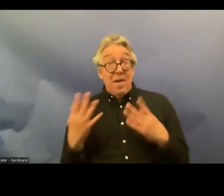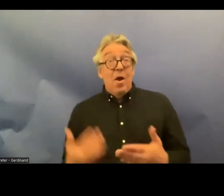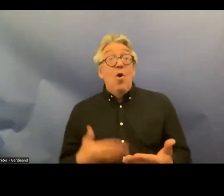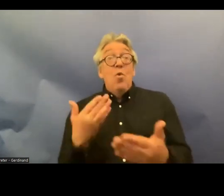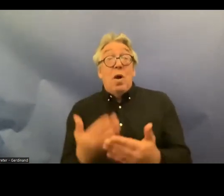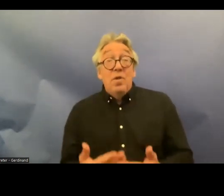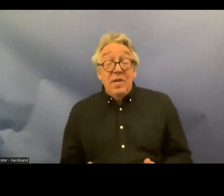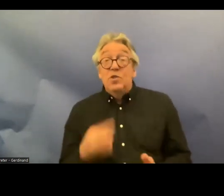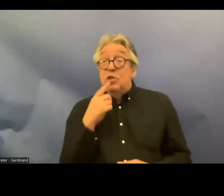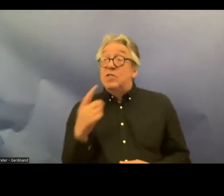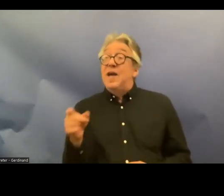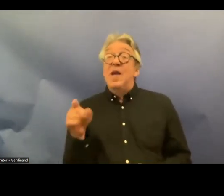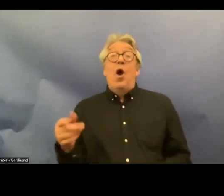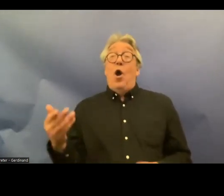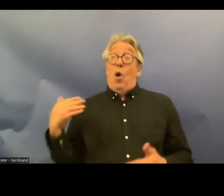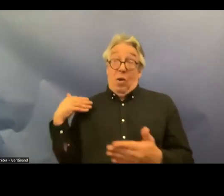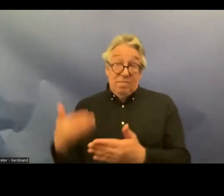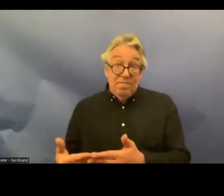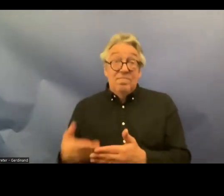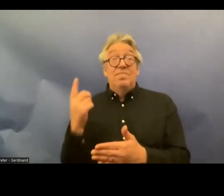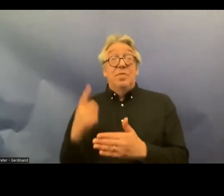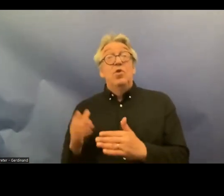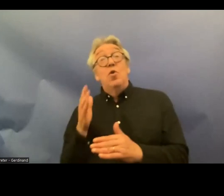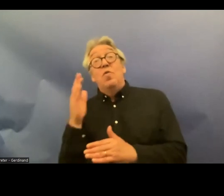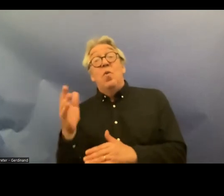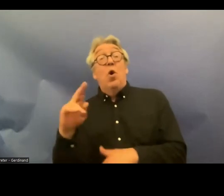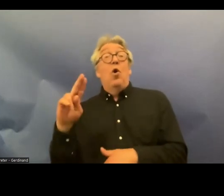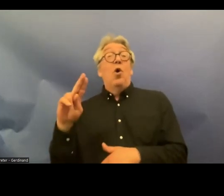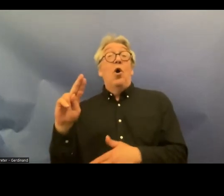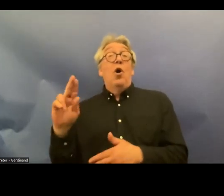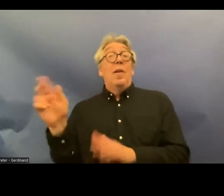that existing and future legislation is in line with the convention and also